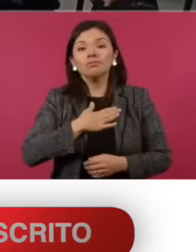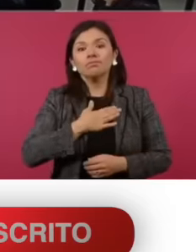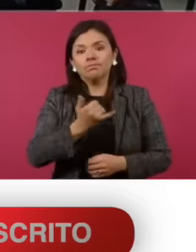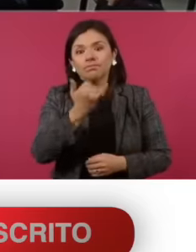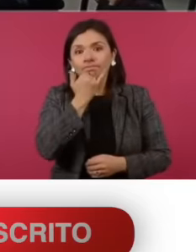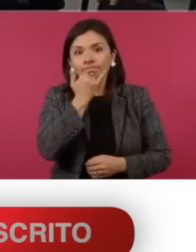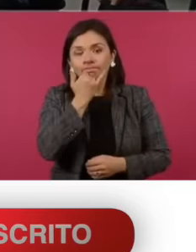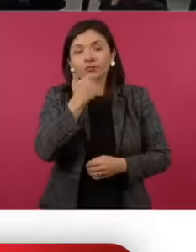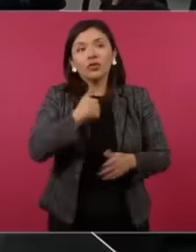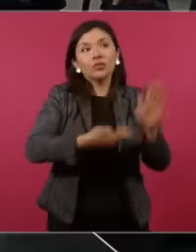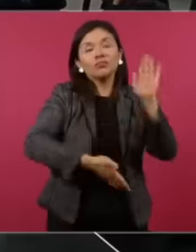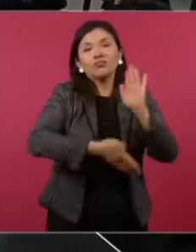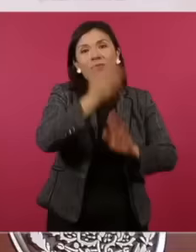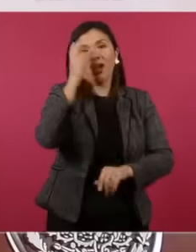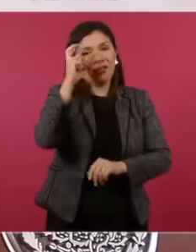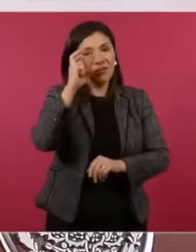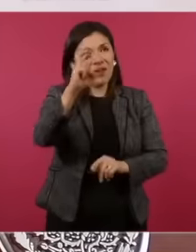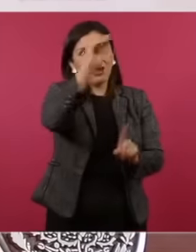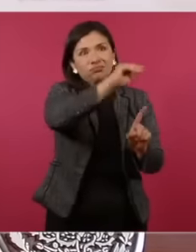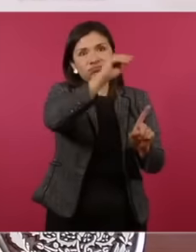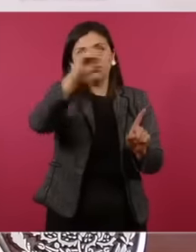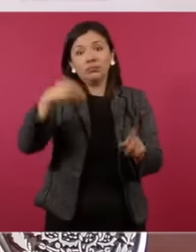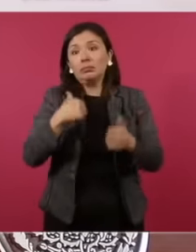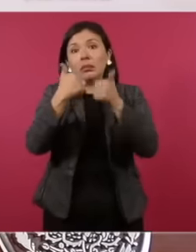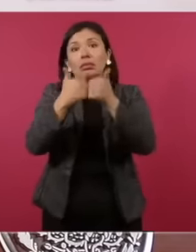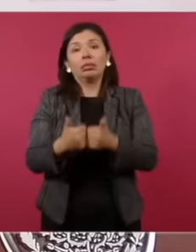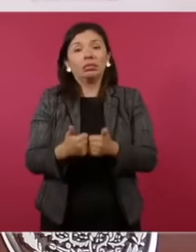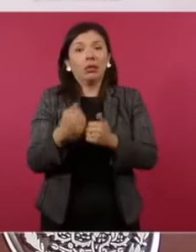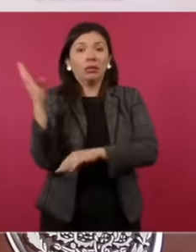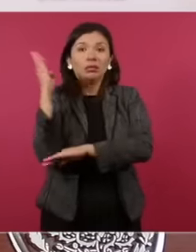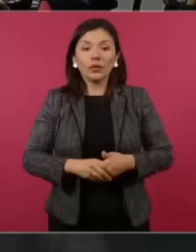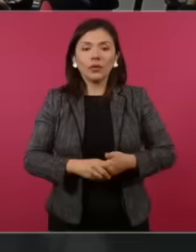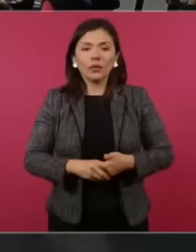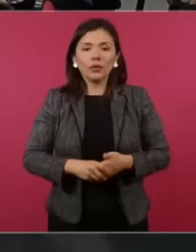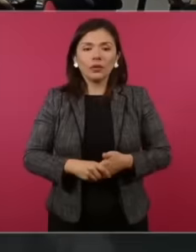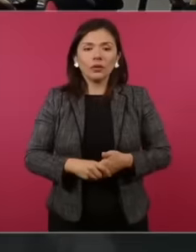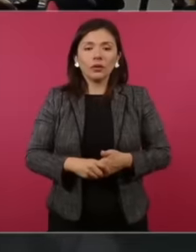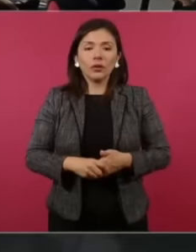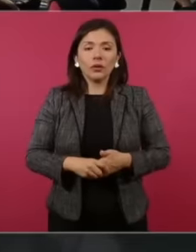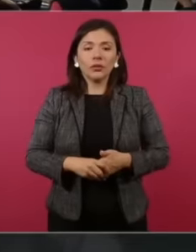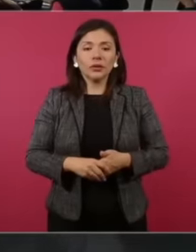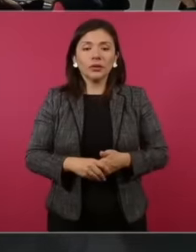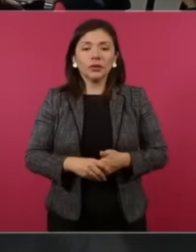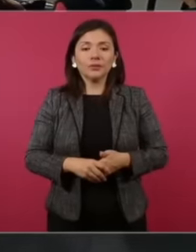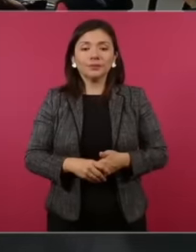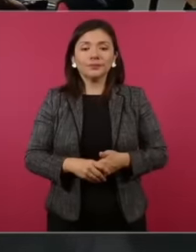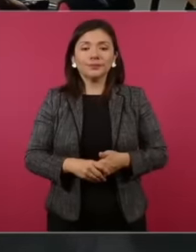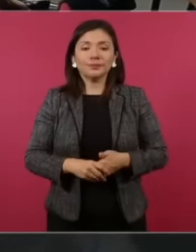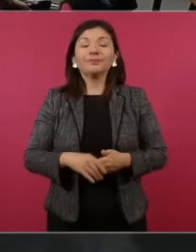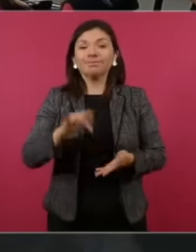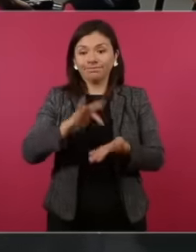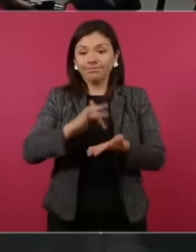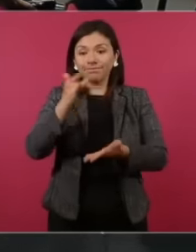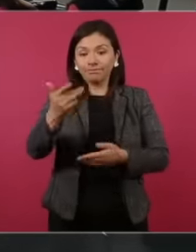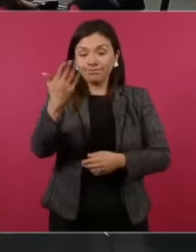we are going on a tour and I can't stay long Thank you president this one for giving me the